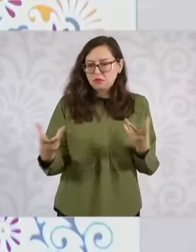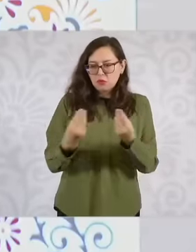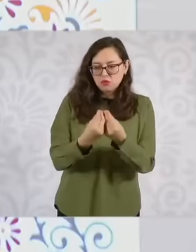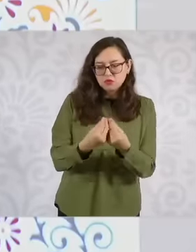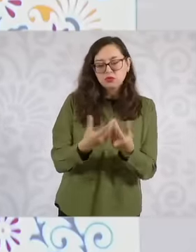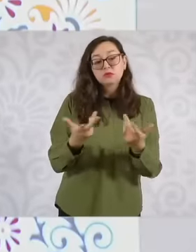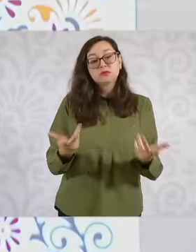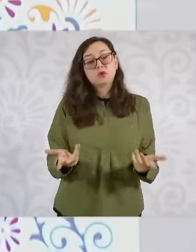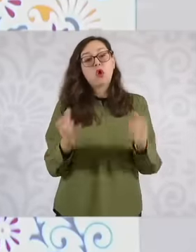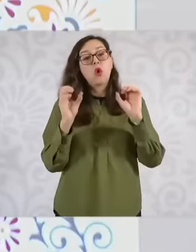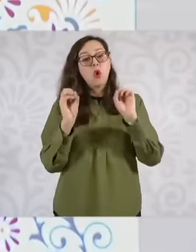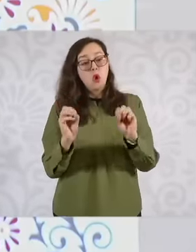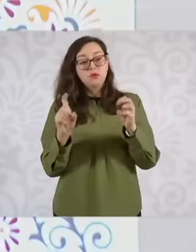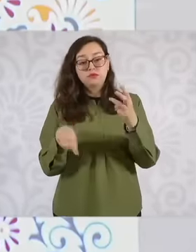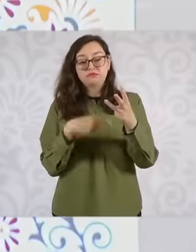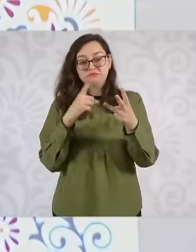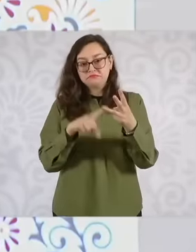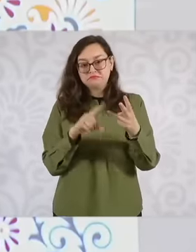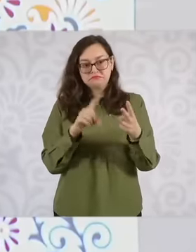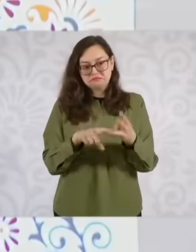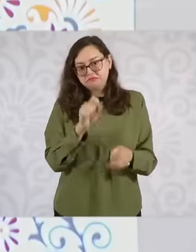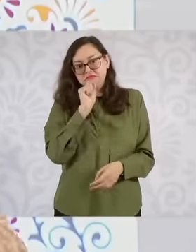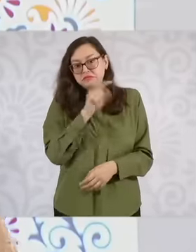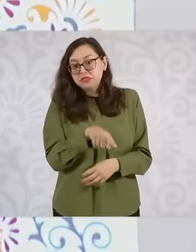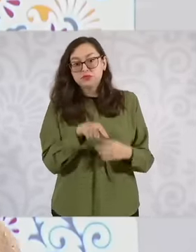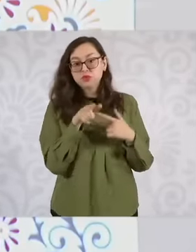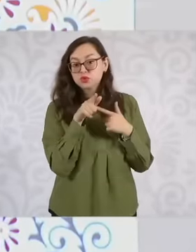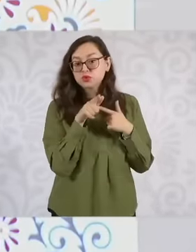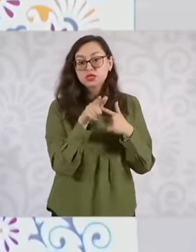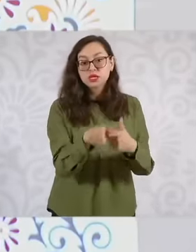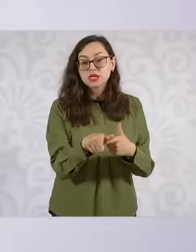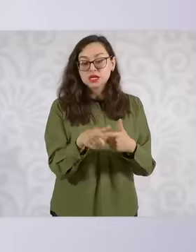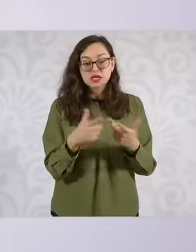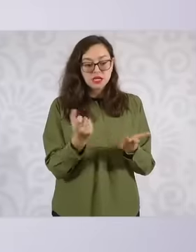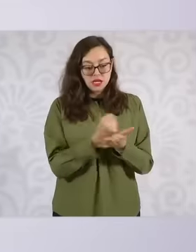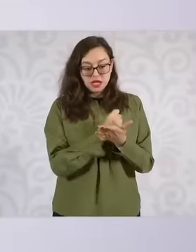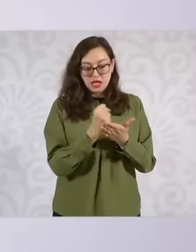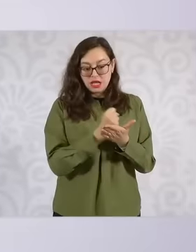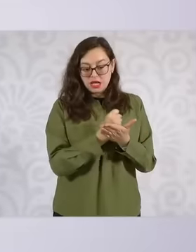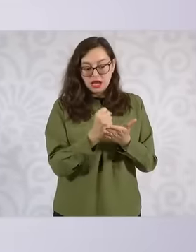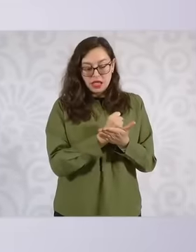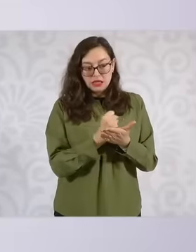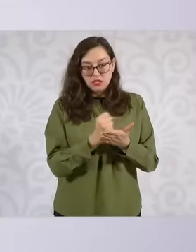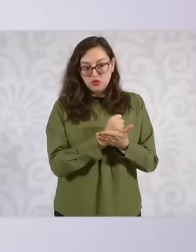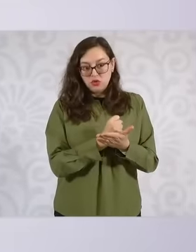to continue with the current processes where they occur. credits for the construction of housing